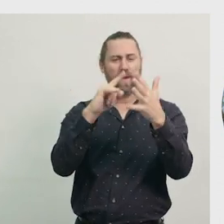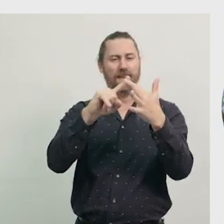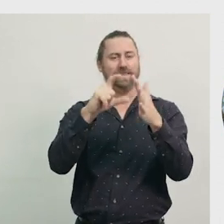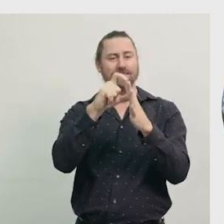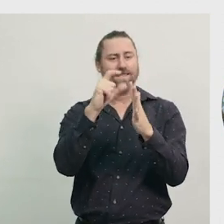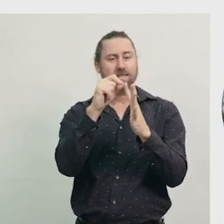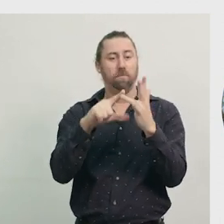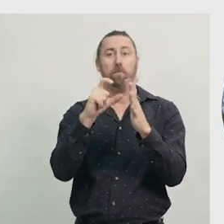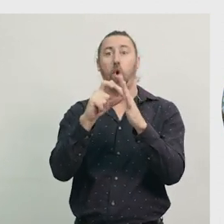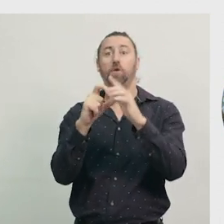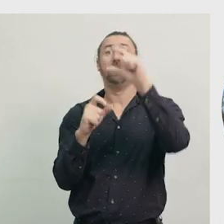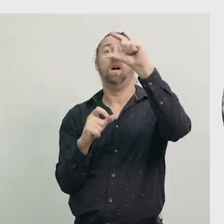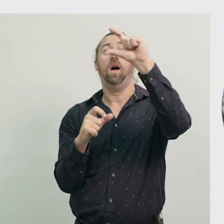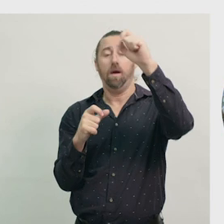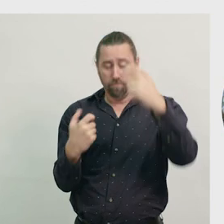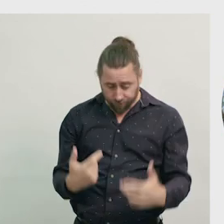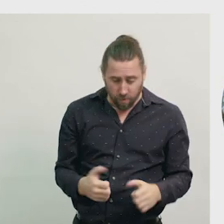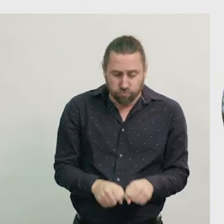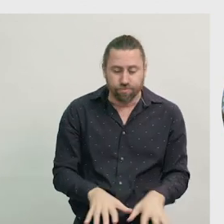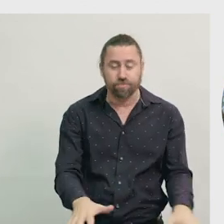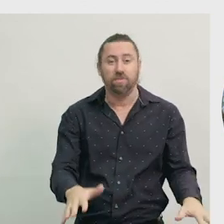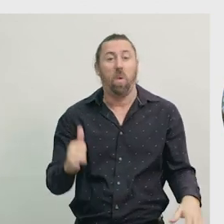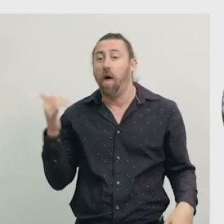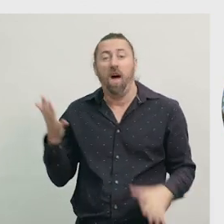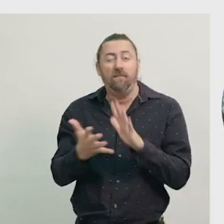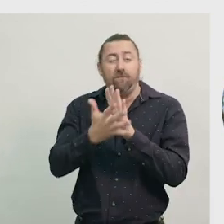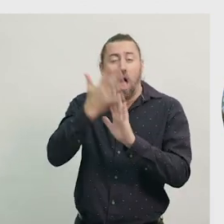and the seeds can be dispersed across the land by the hot wind of a fire,